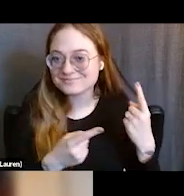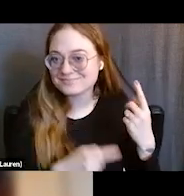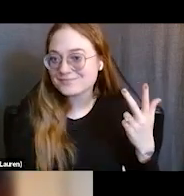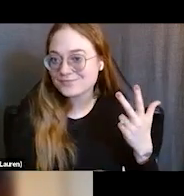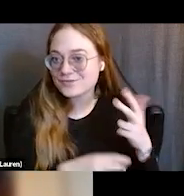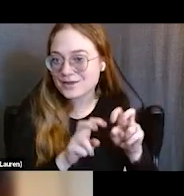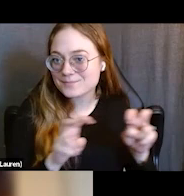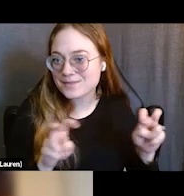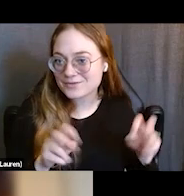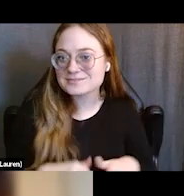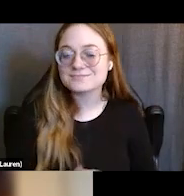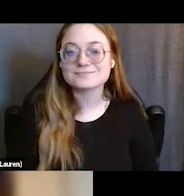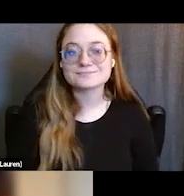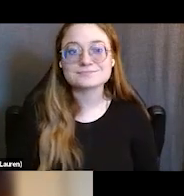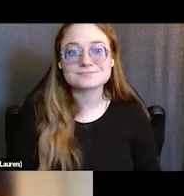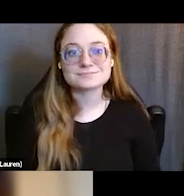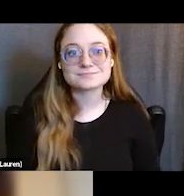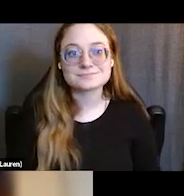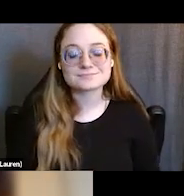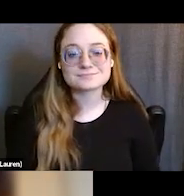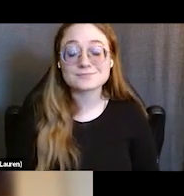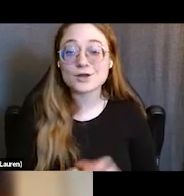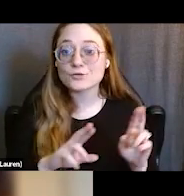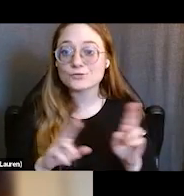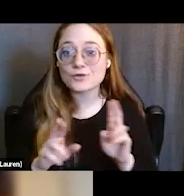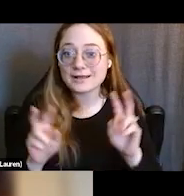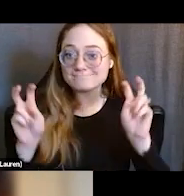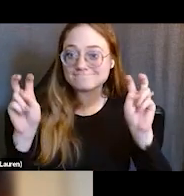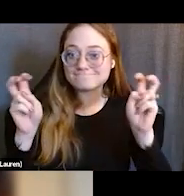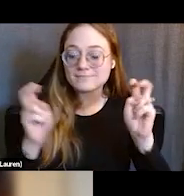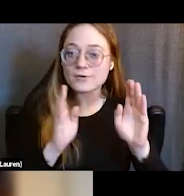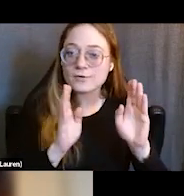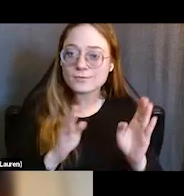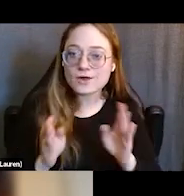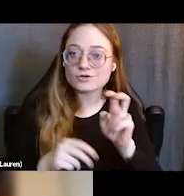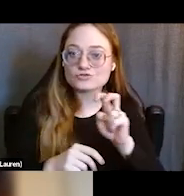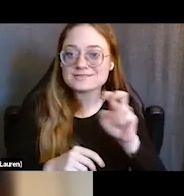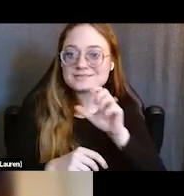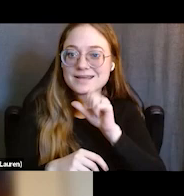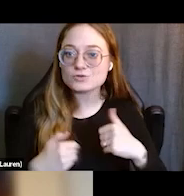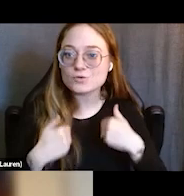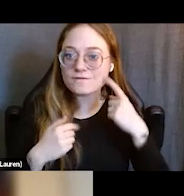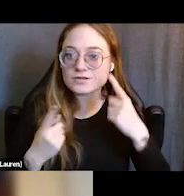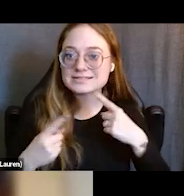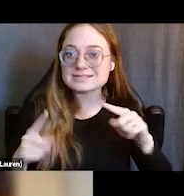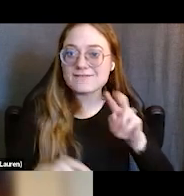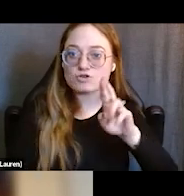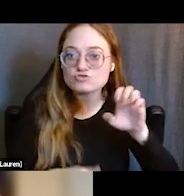and the one that we're about ready to start is entitled, Preparing Transition-Age Youth for Successful Reentry in the Community.